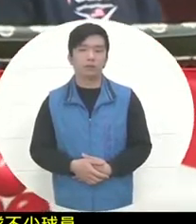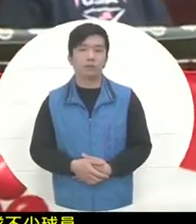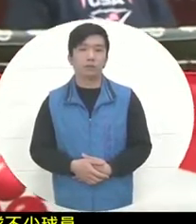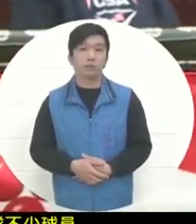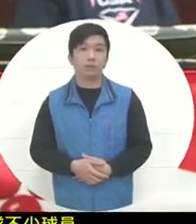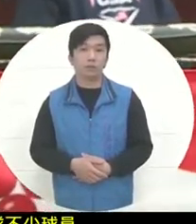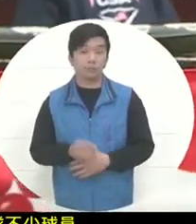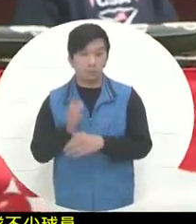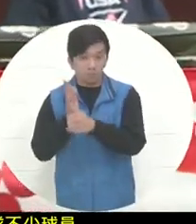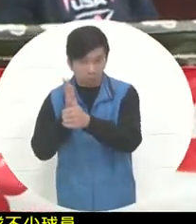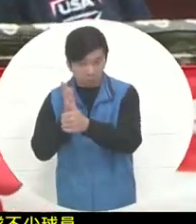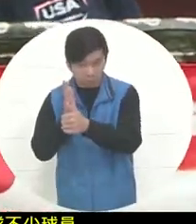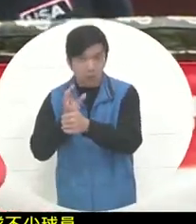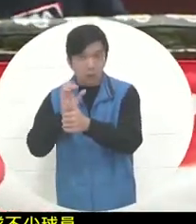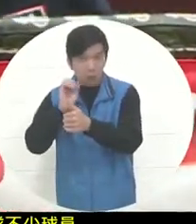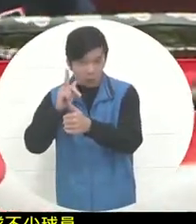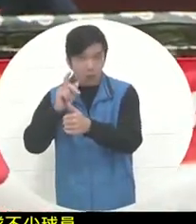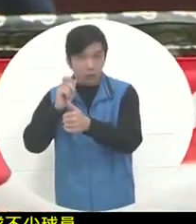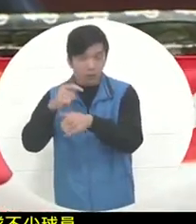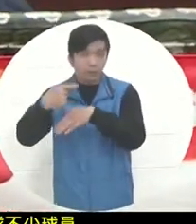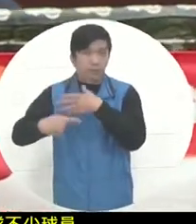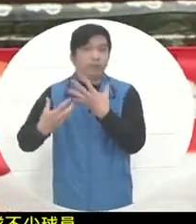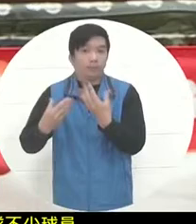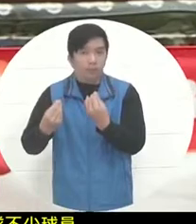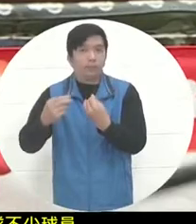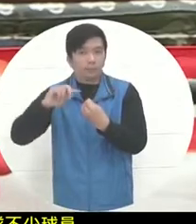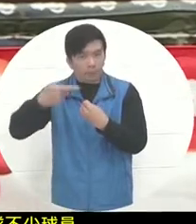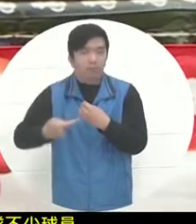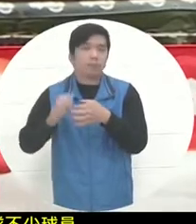After a little confirmation and observation, the game will continue if there is no problem